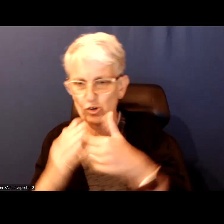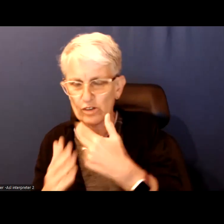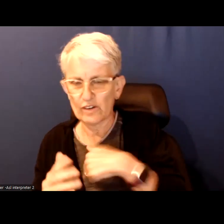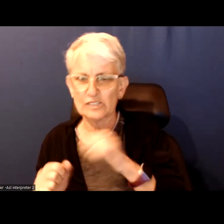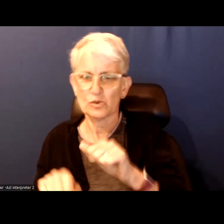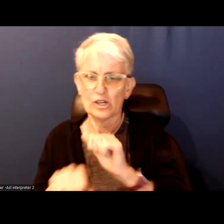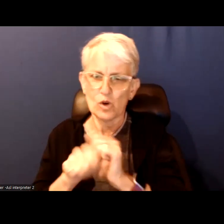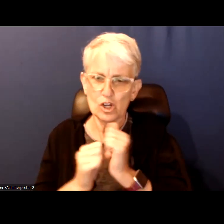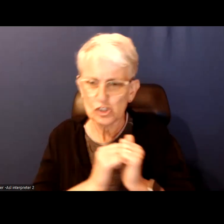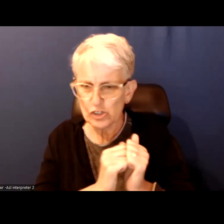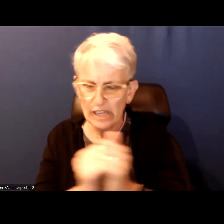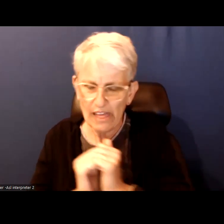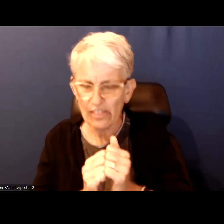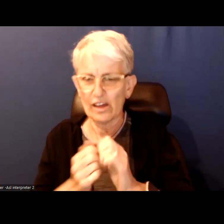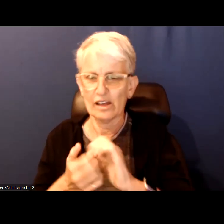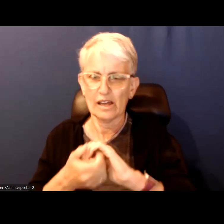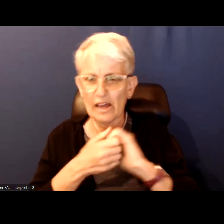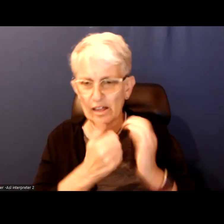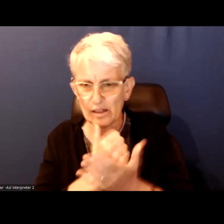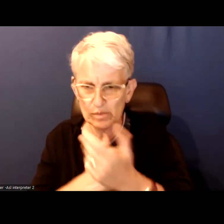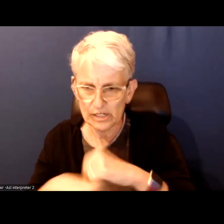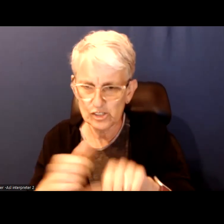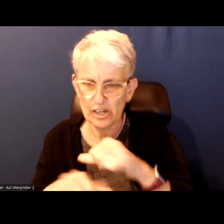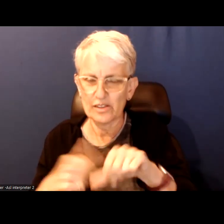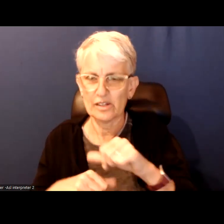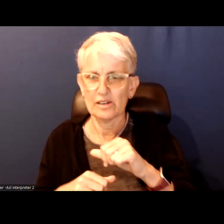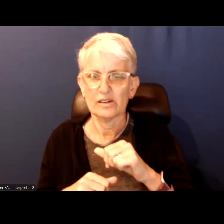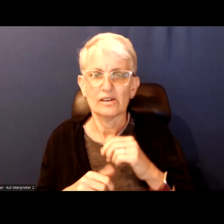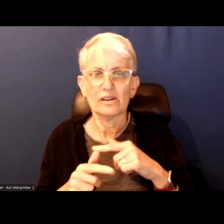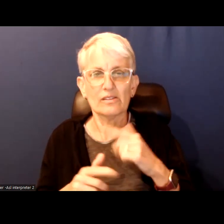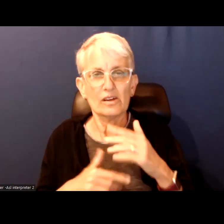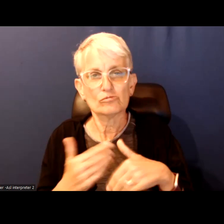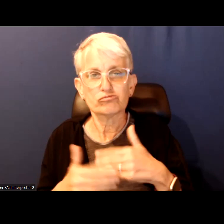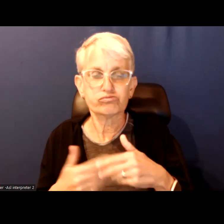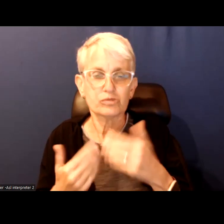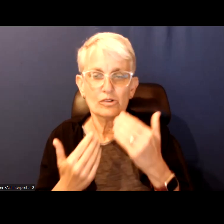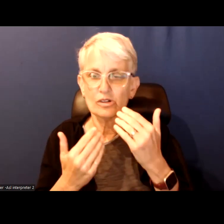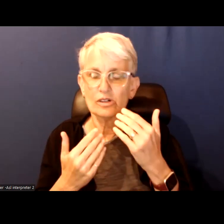We are all impacted by this and then as you saw some of the restrictions go away and some